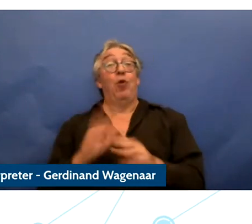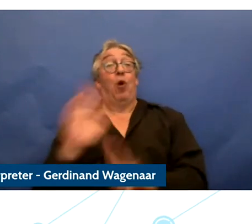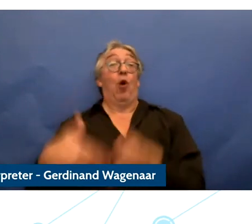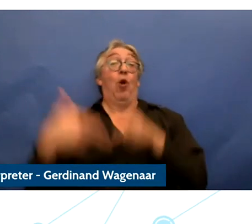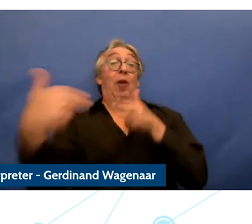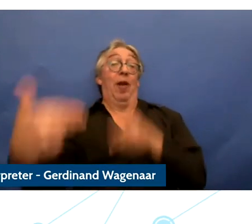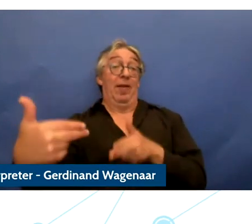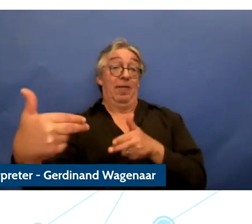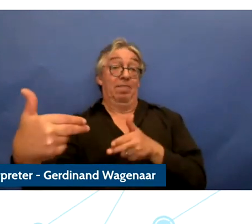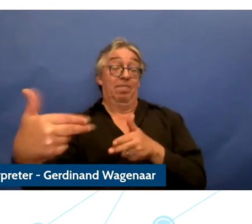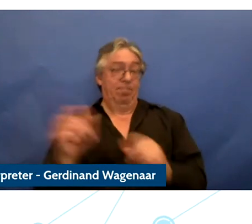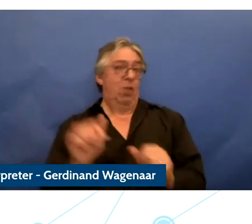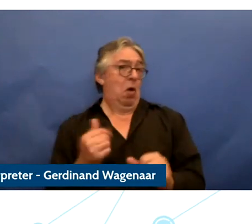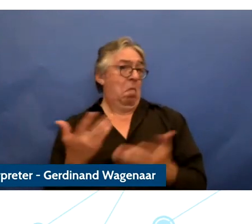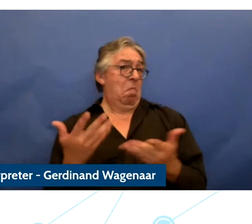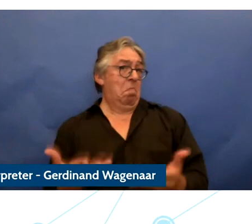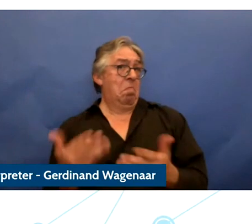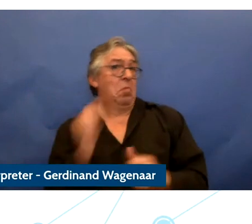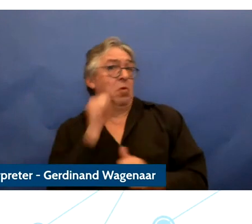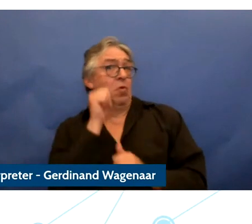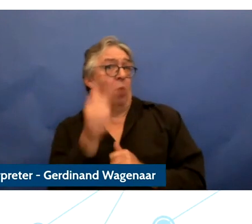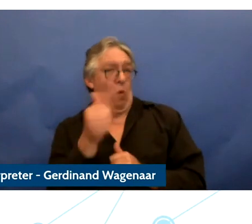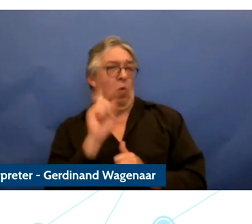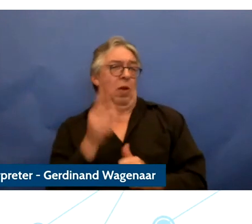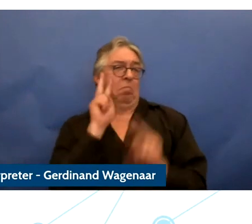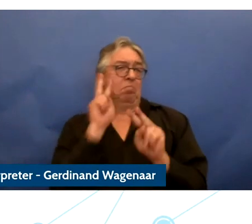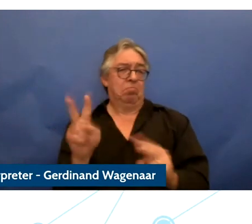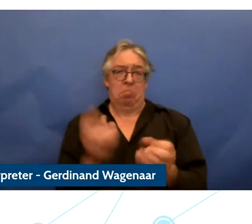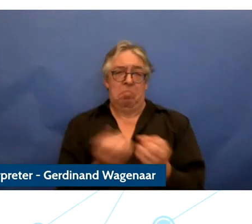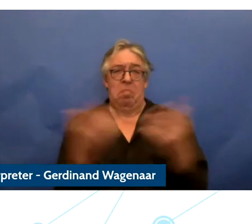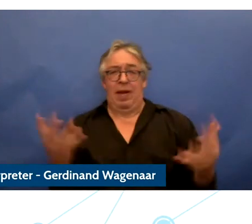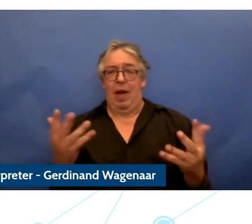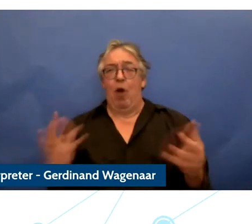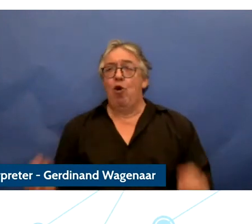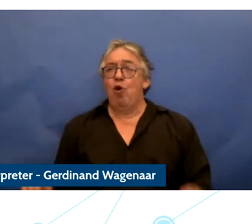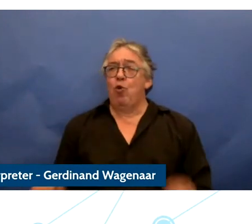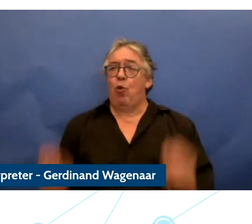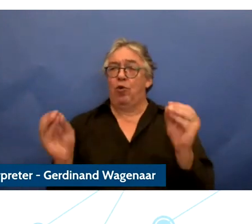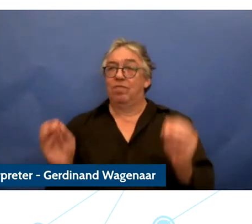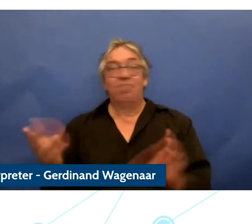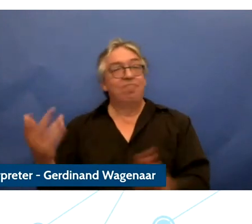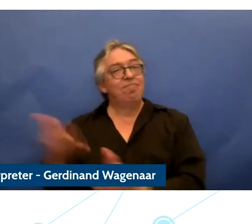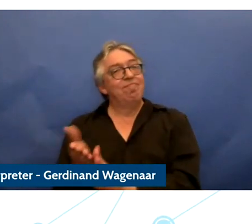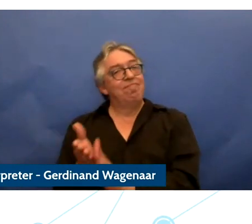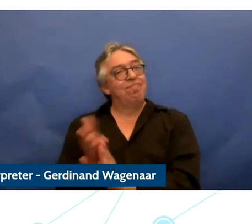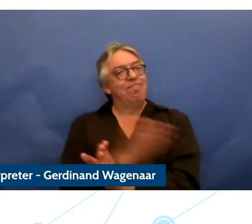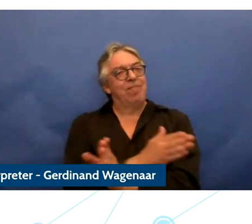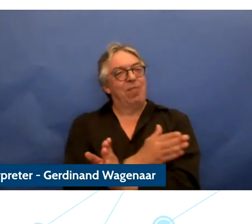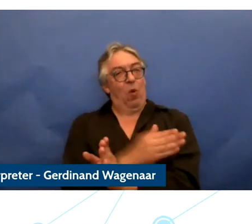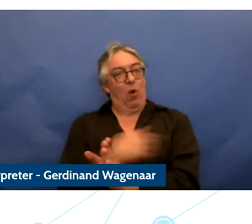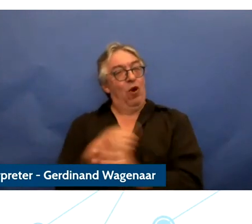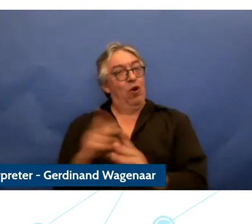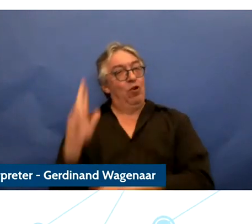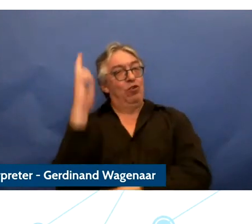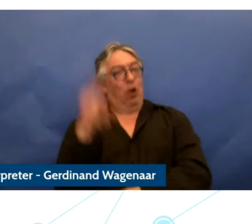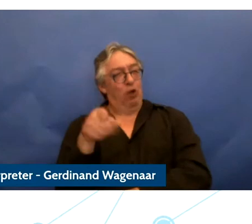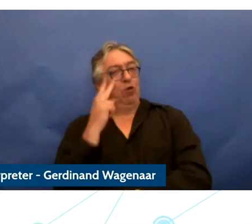You have seen? Of the croaks from quotes from young people as we waited for the forum to start and